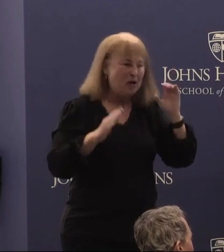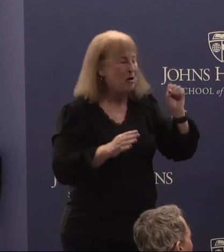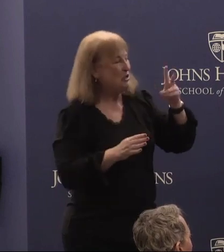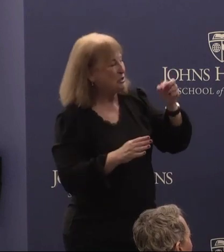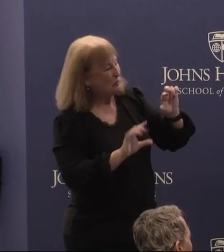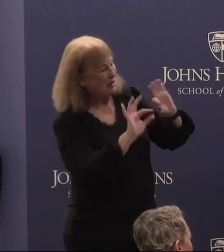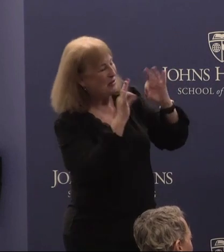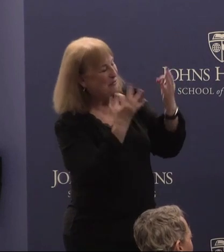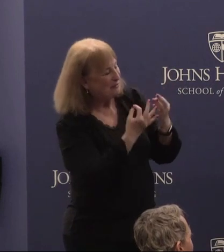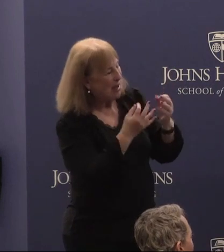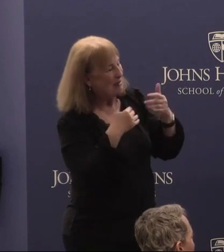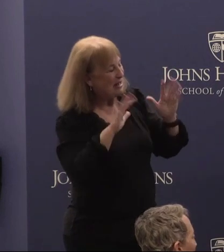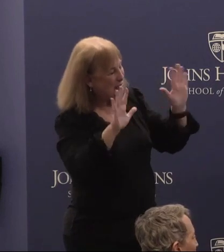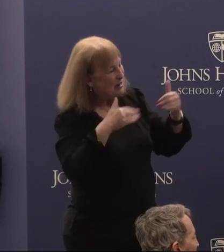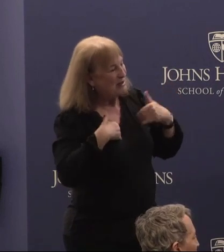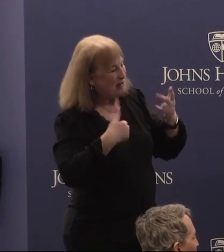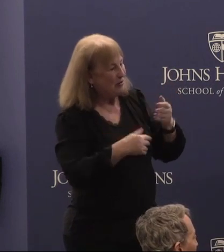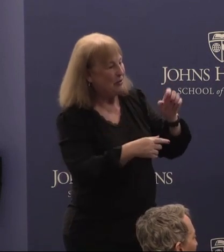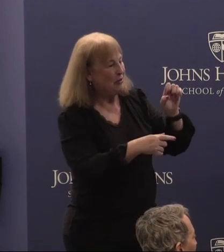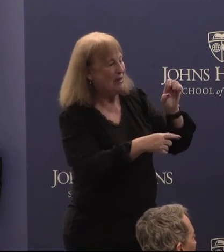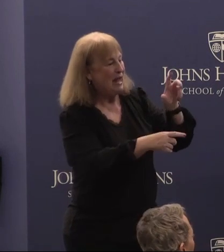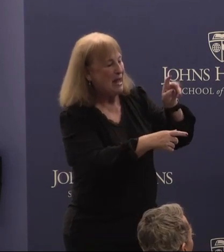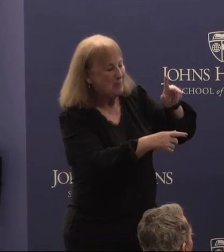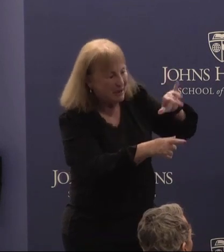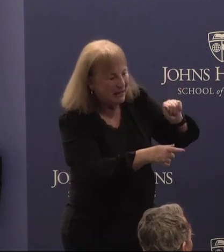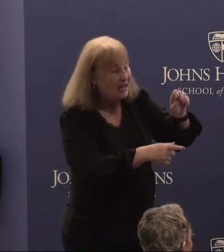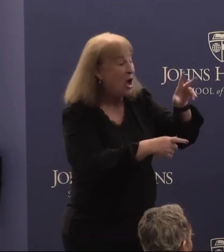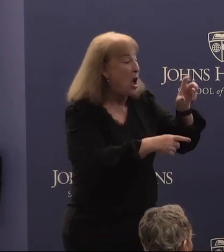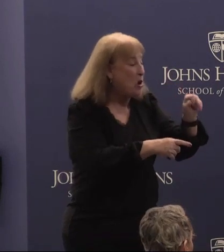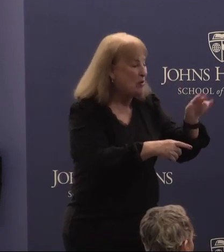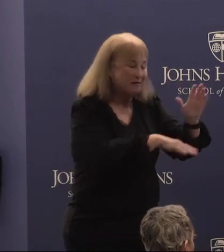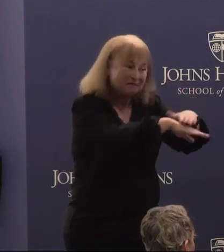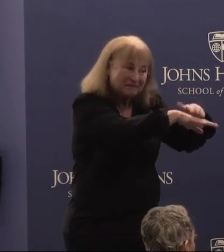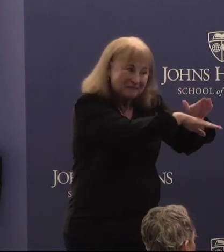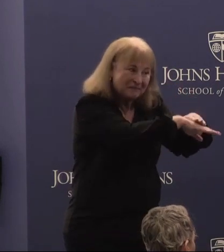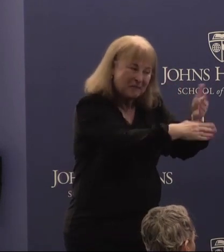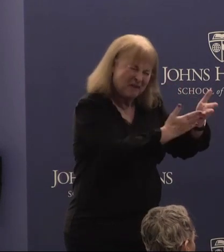to have you here. And Amelia and Owen, I've told them beforehand at some point they've